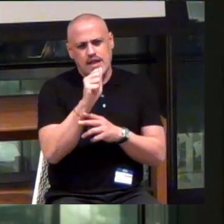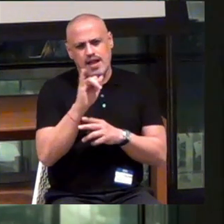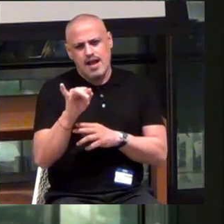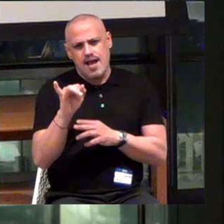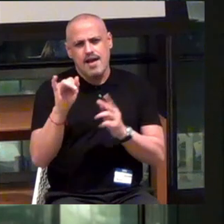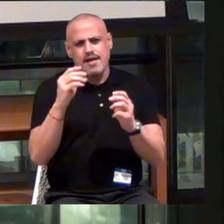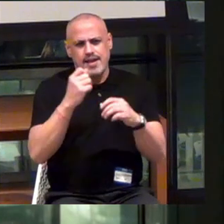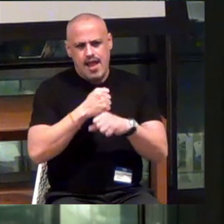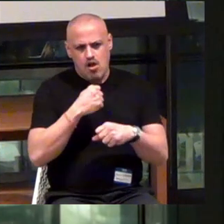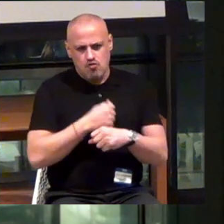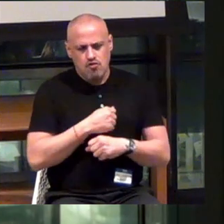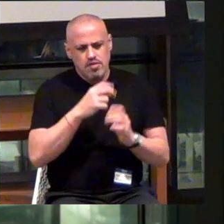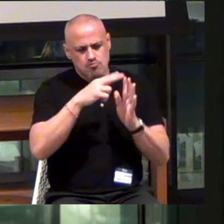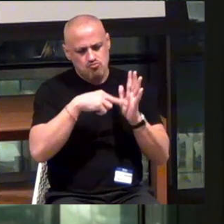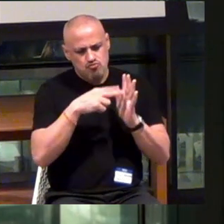to read the Braille cell.